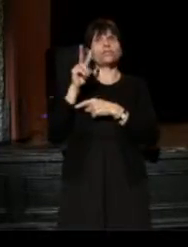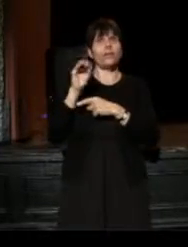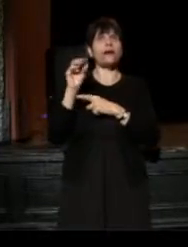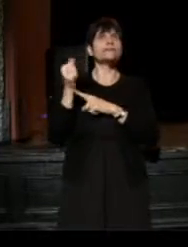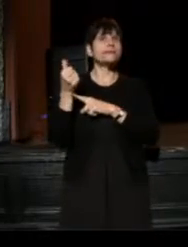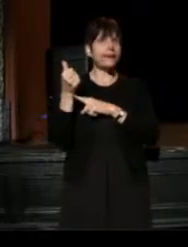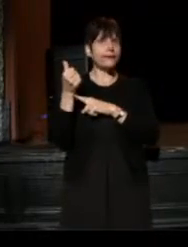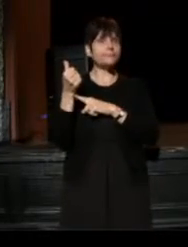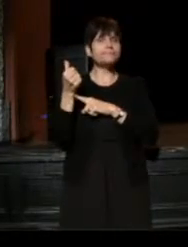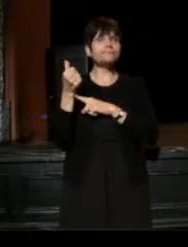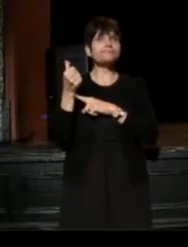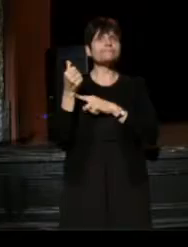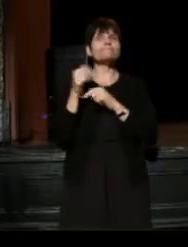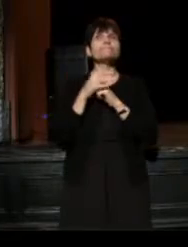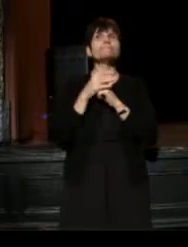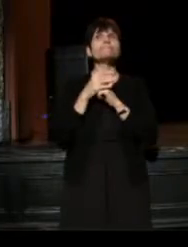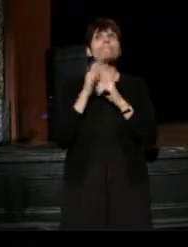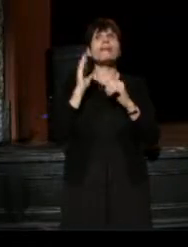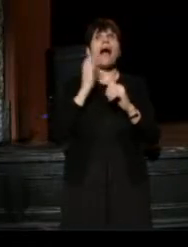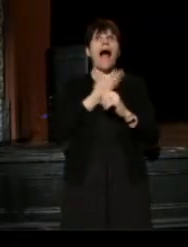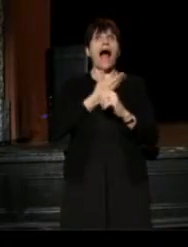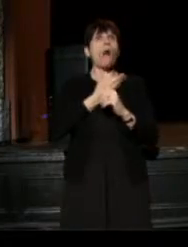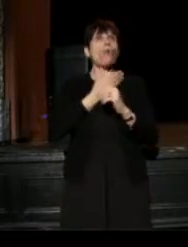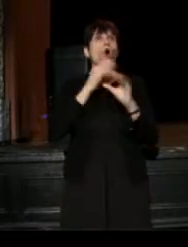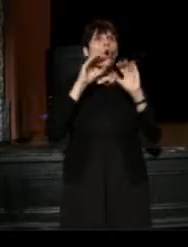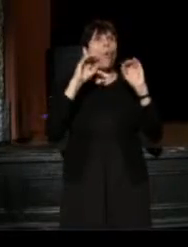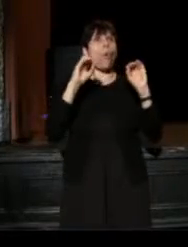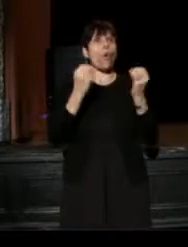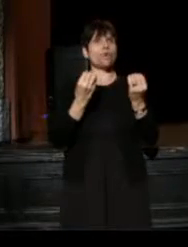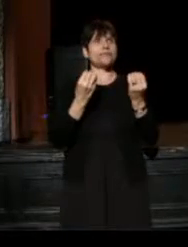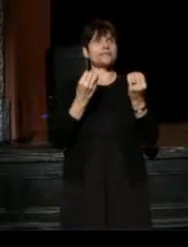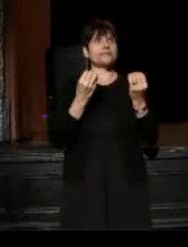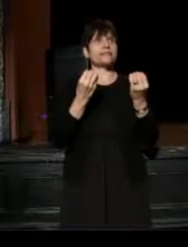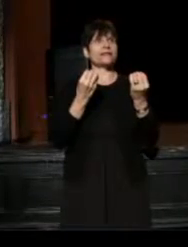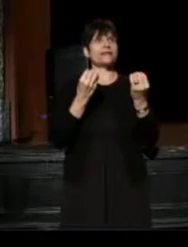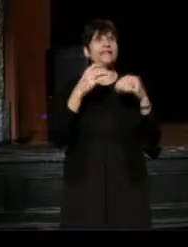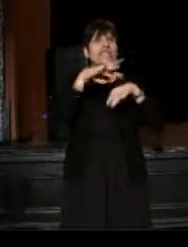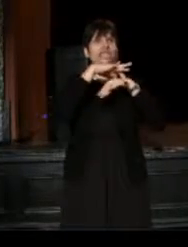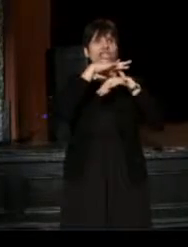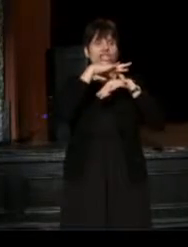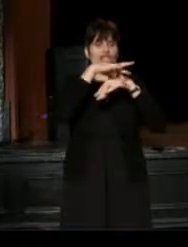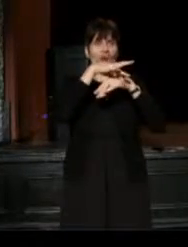our organization has geographically moved,